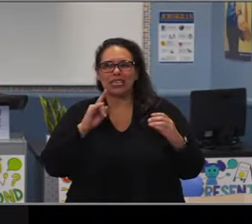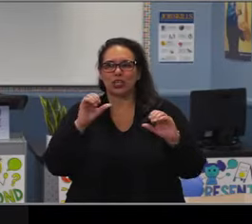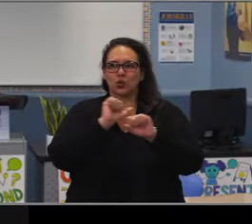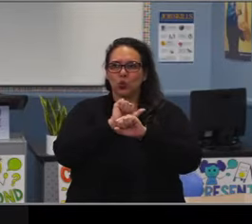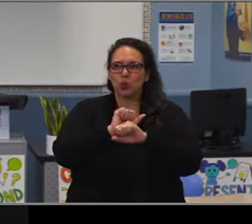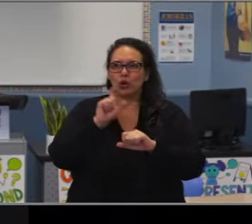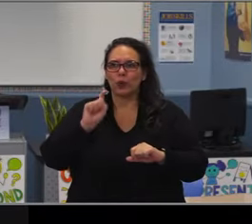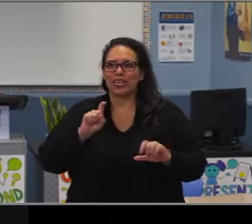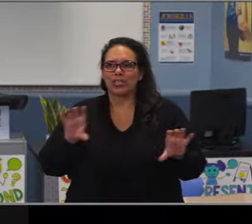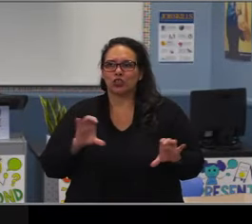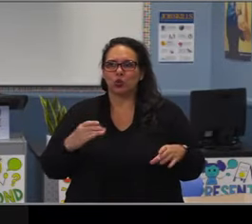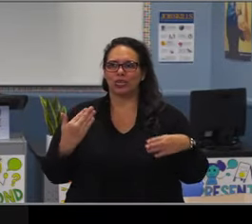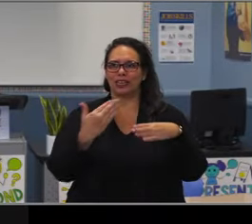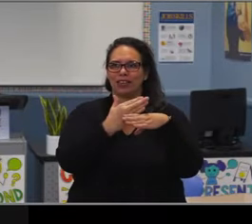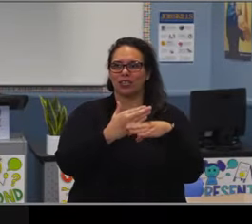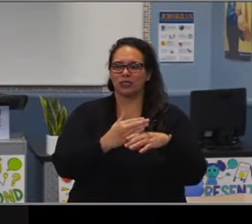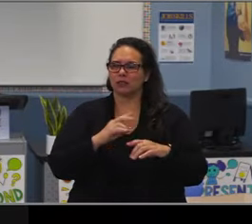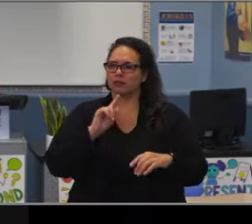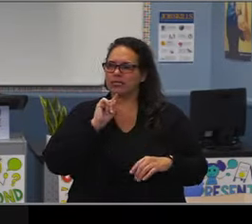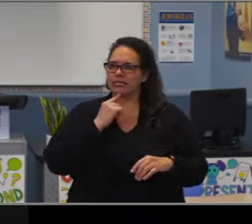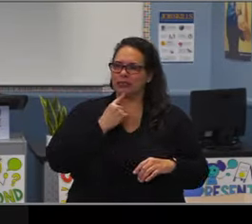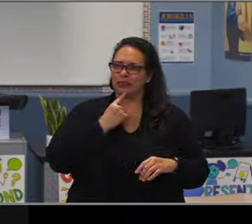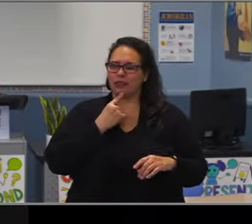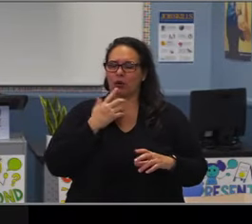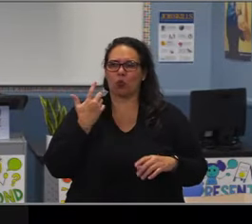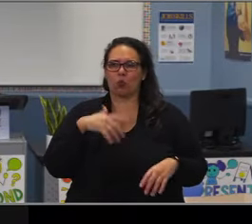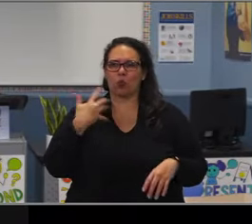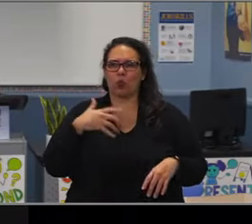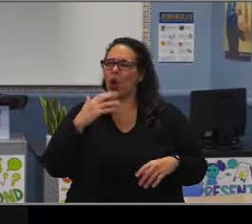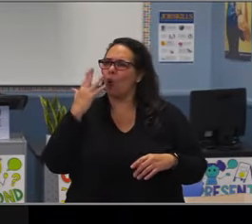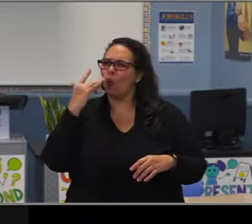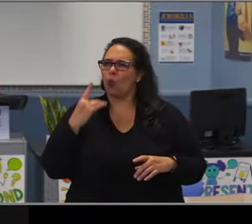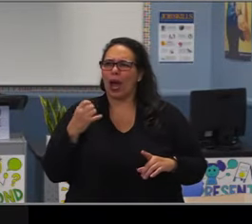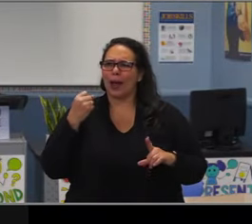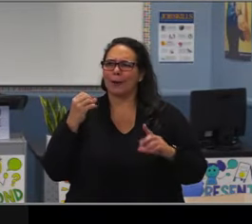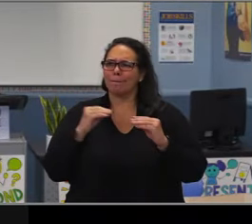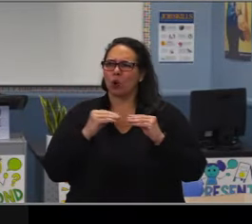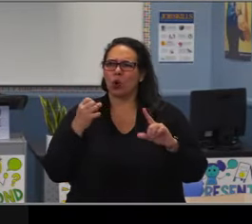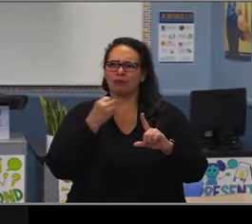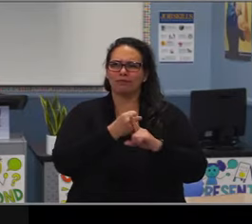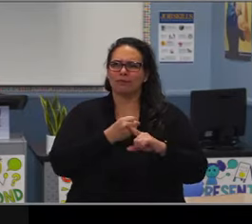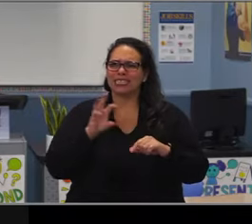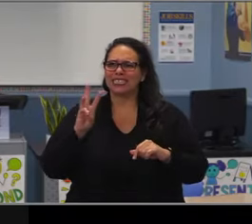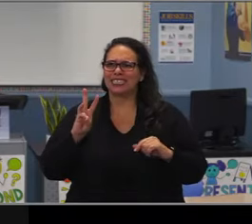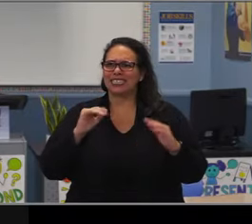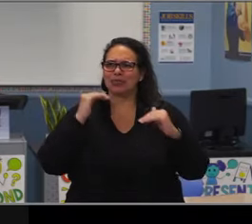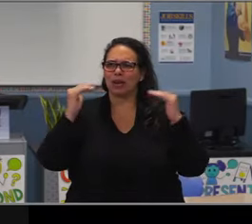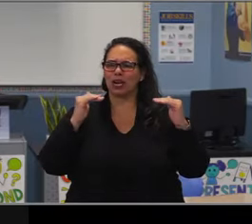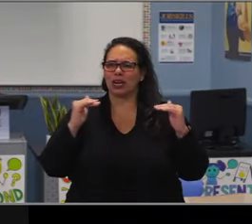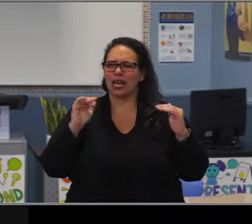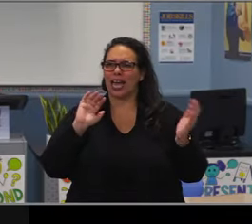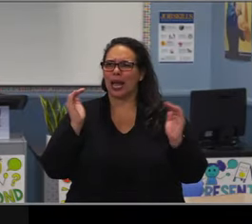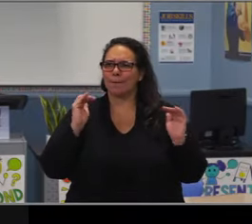And that's an area where we can do a little more digging and we can have schools work with their own students to start finding out why are they not coming to school